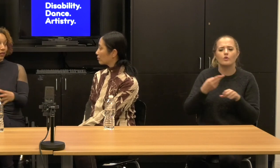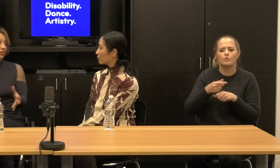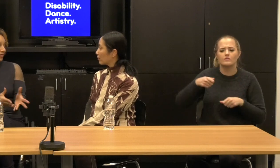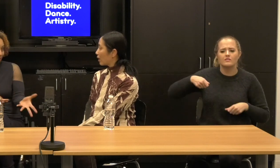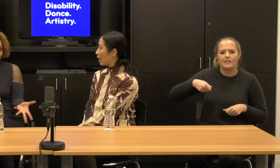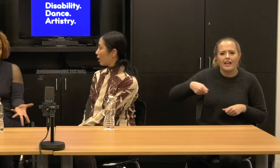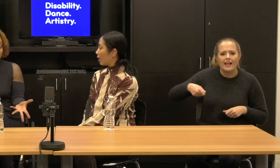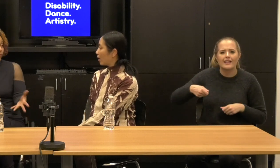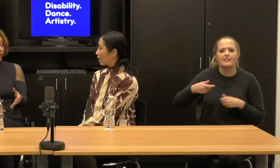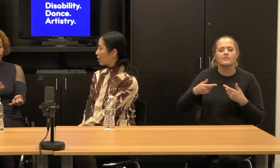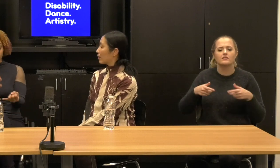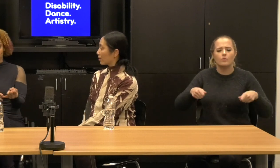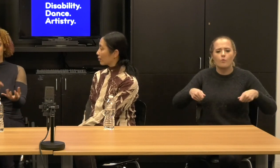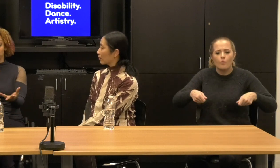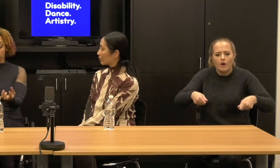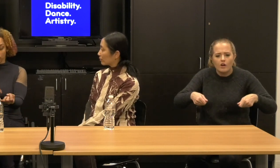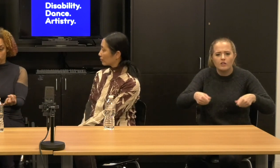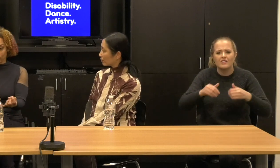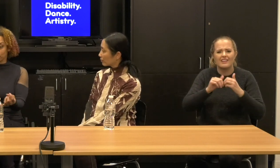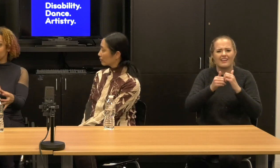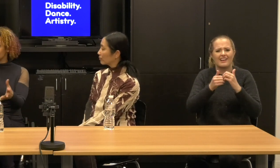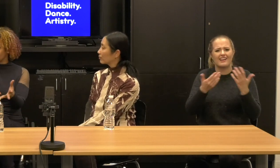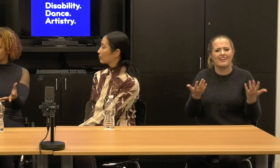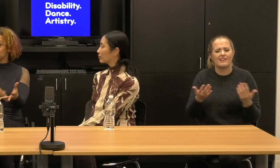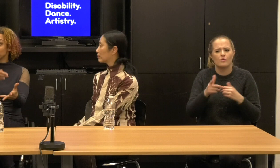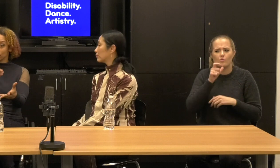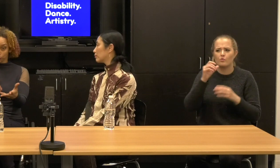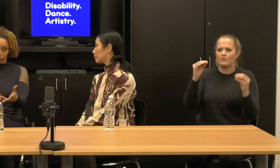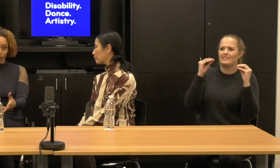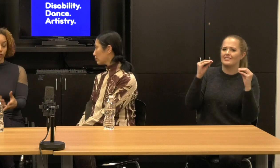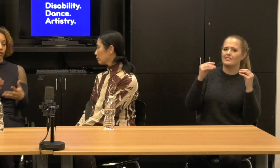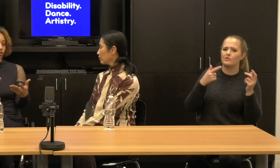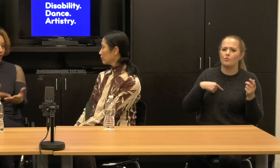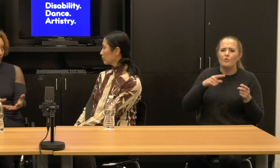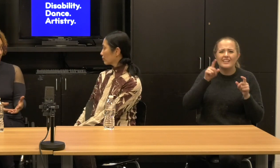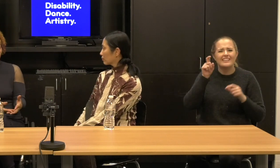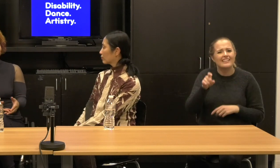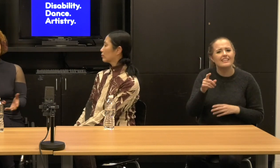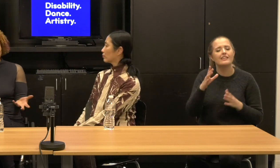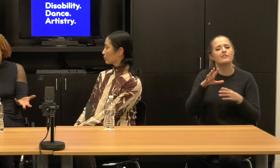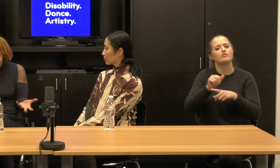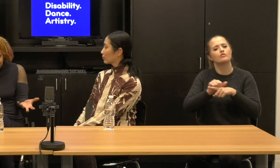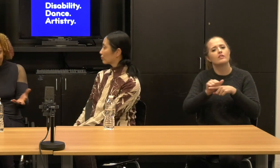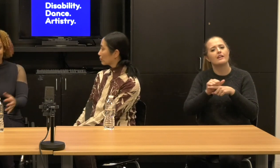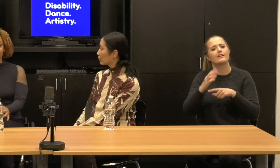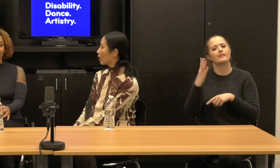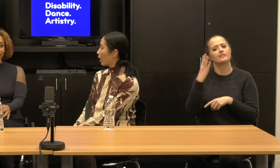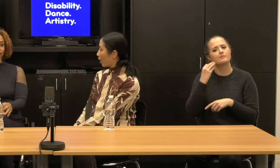so that's that we need teachers, we need teaching classes, we need experience and training and